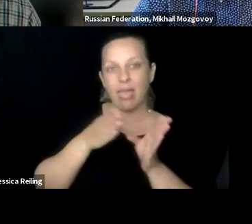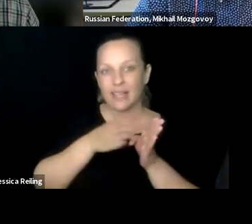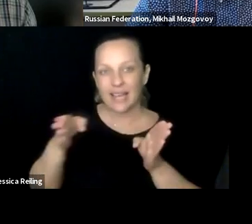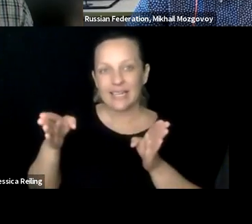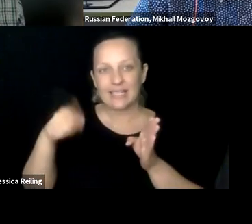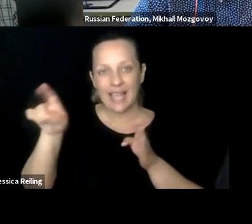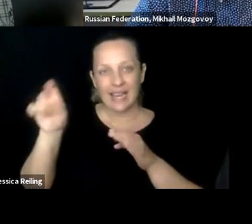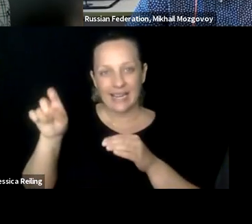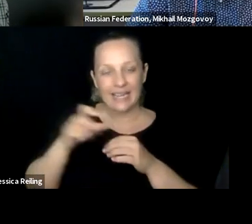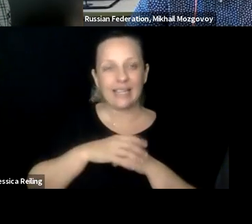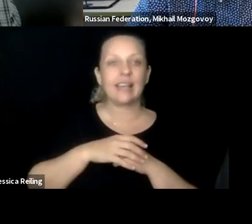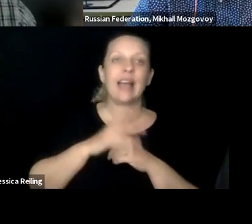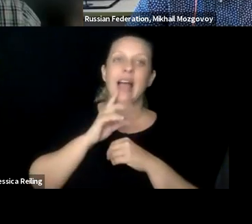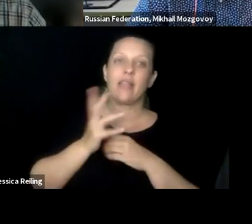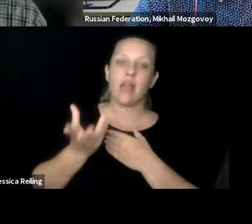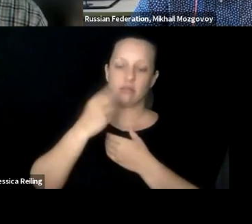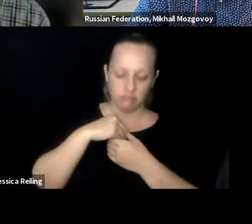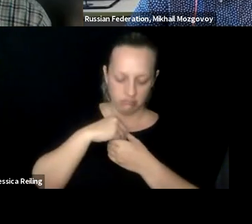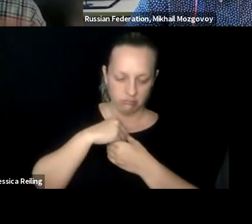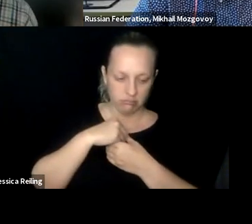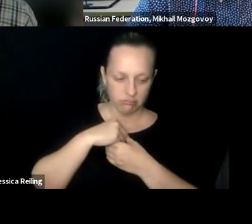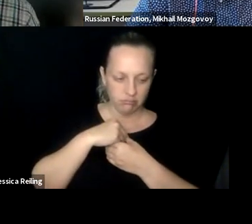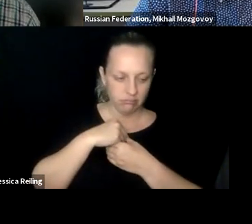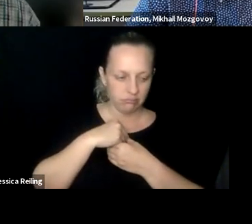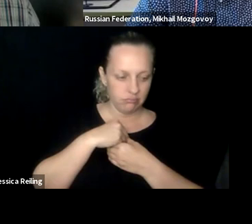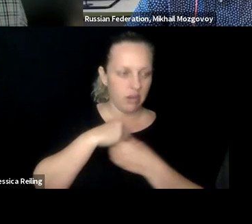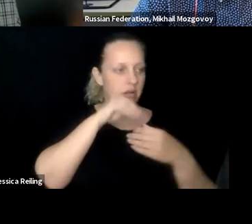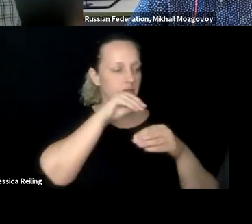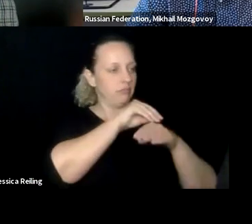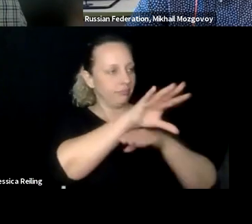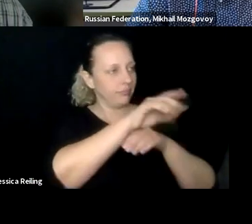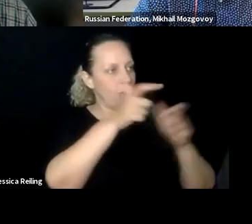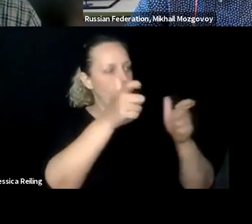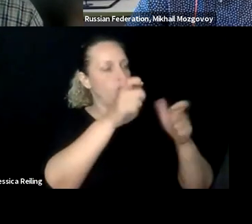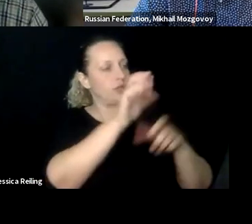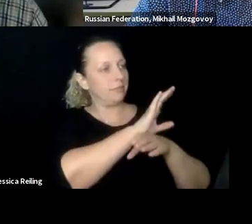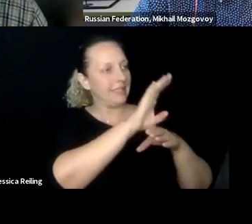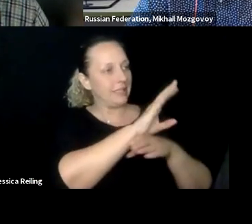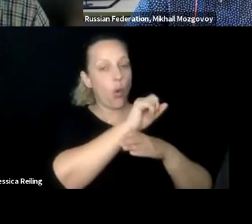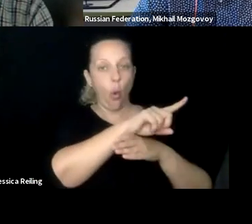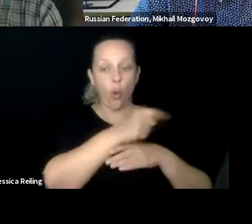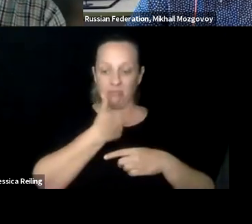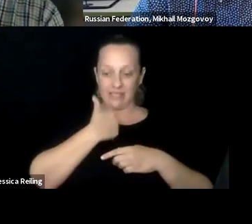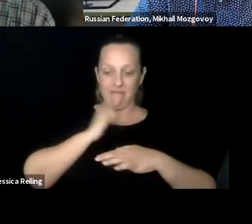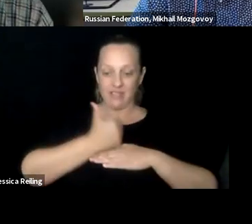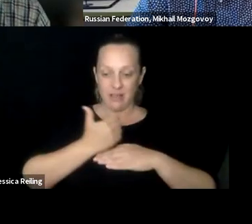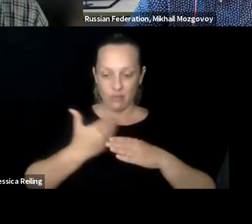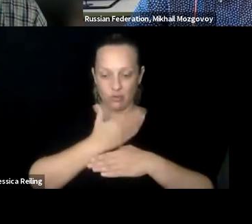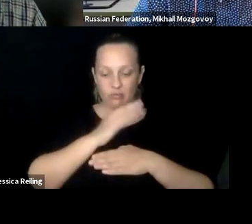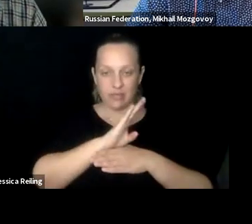students on are accessible, so that they learn the skills and the effect sneaks they need, and that they can take them